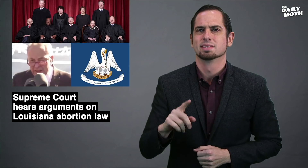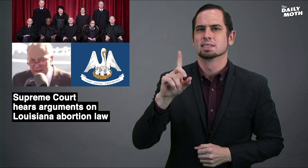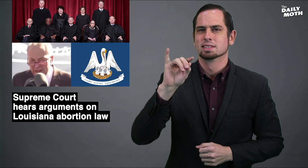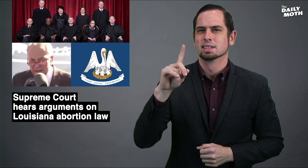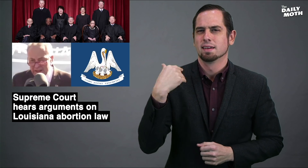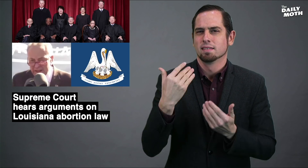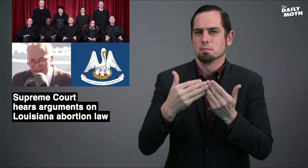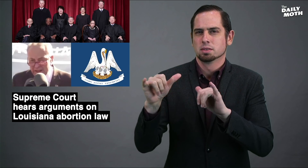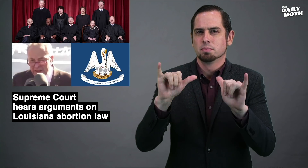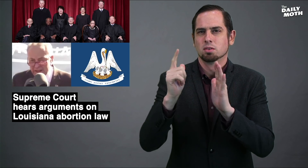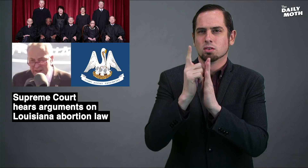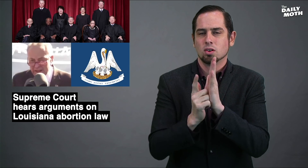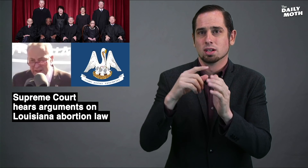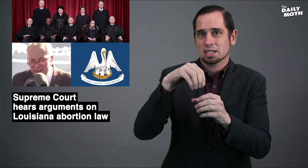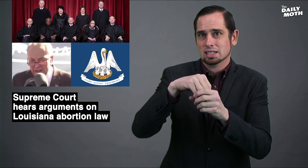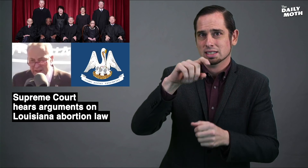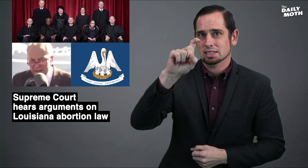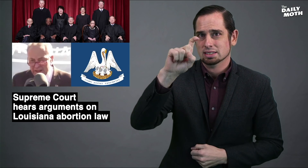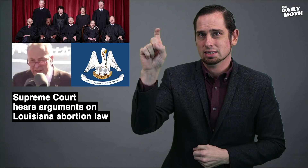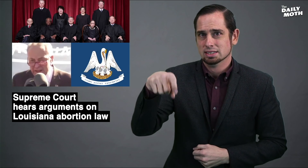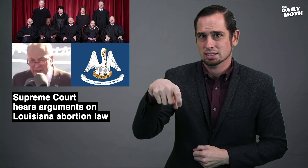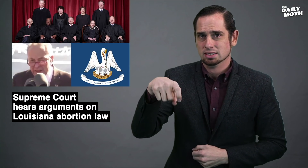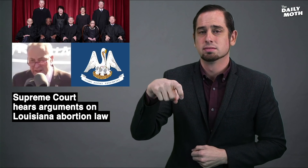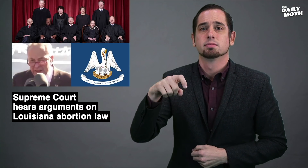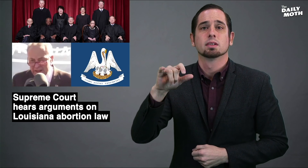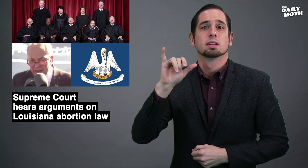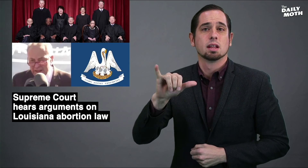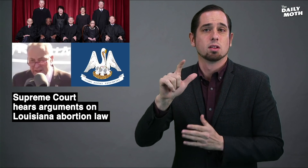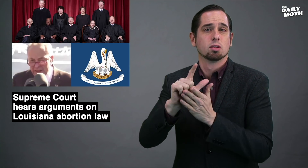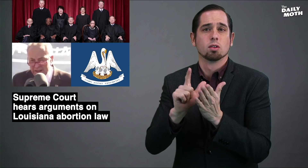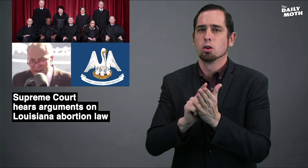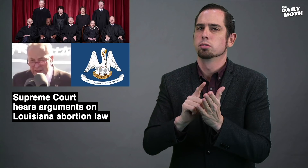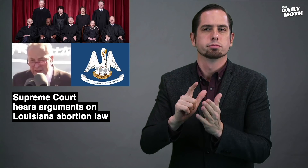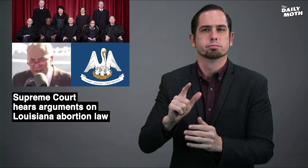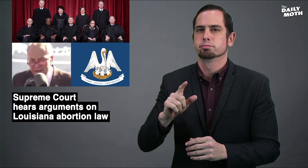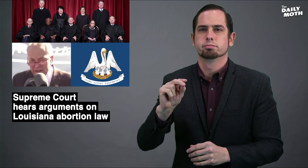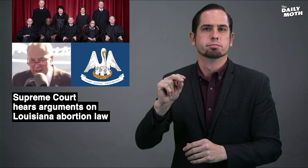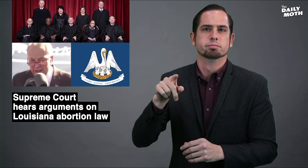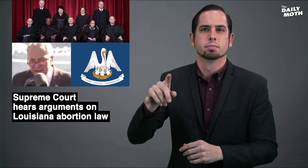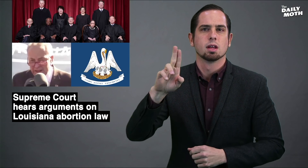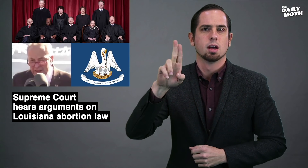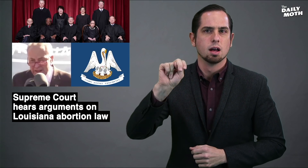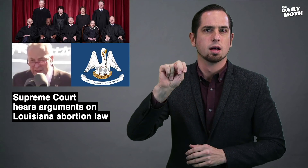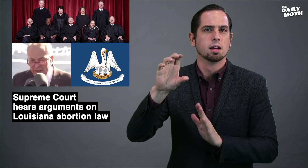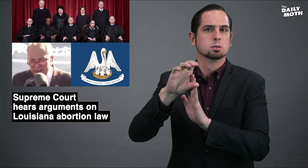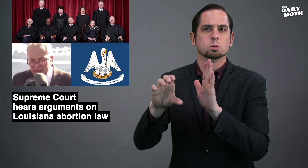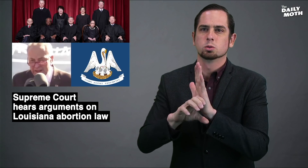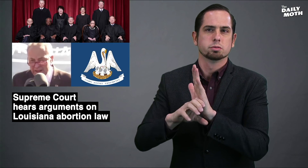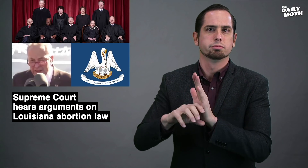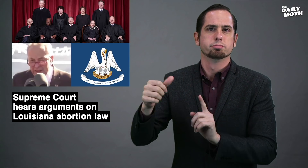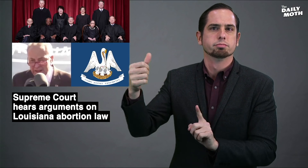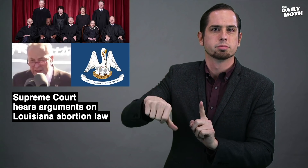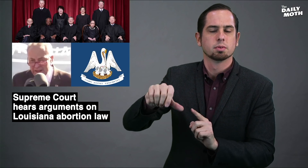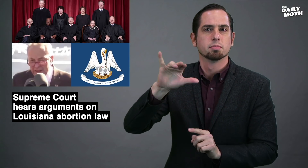There was a similar law in Texas in was deemed unconstitutional